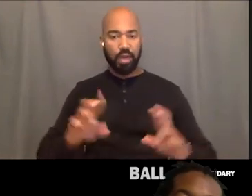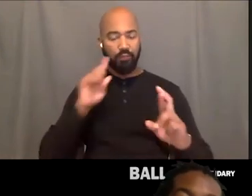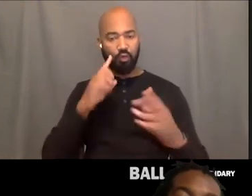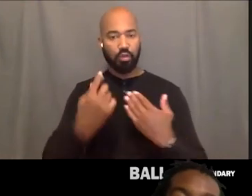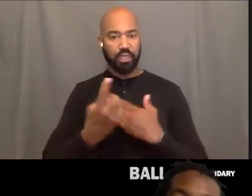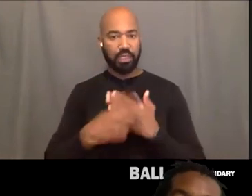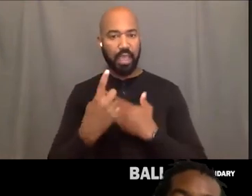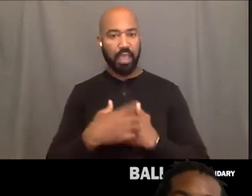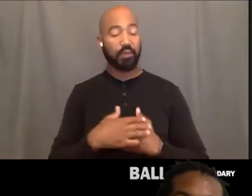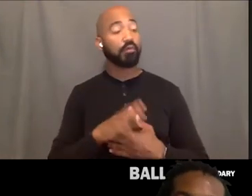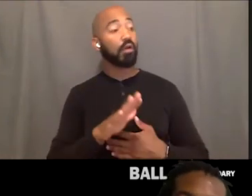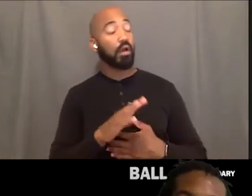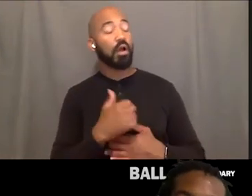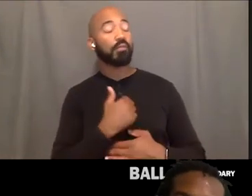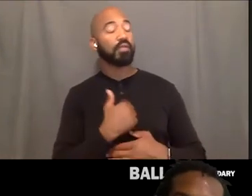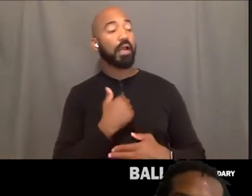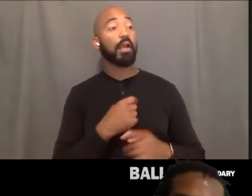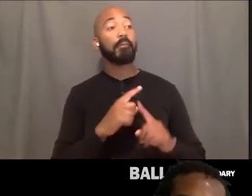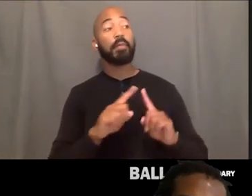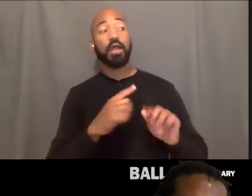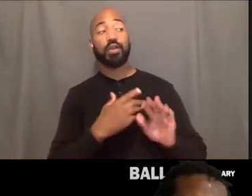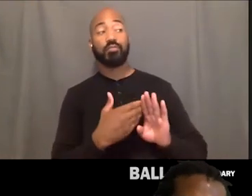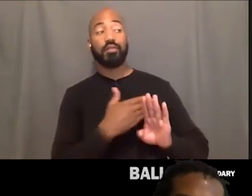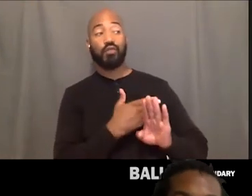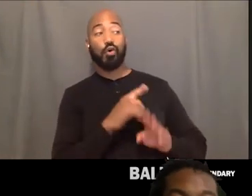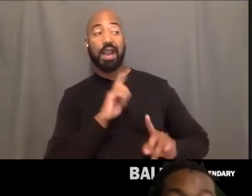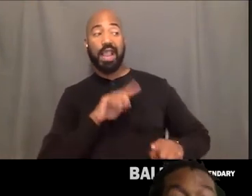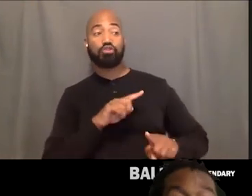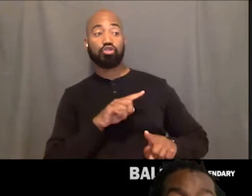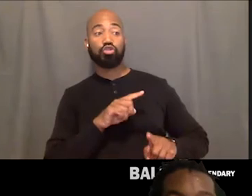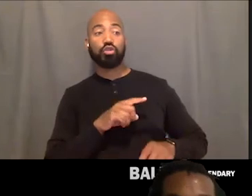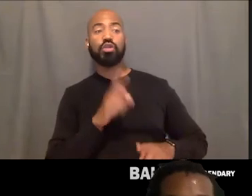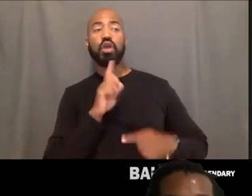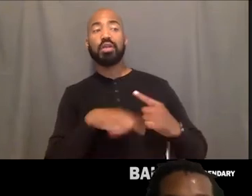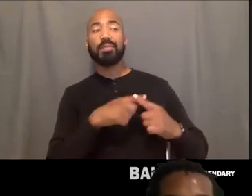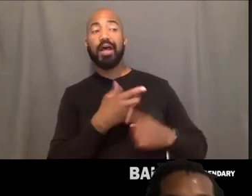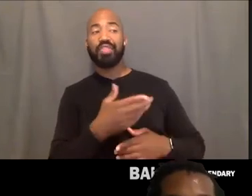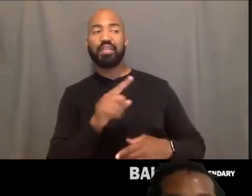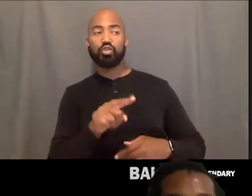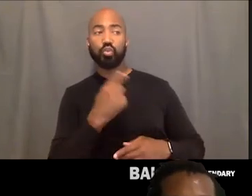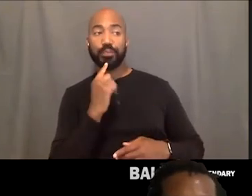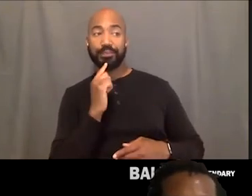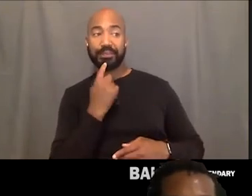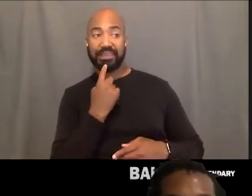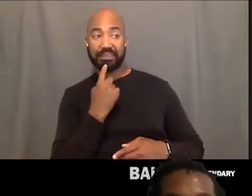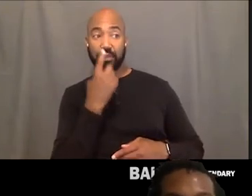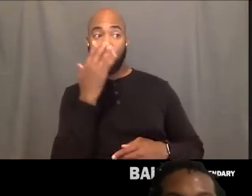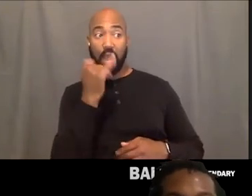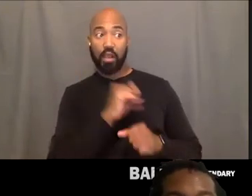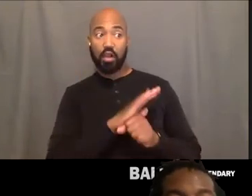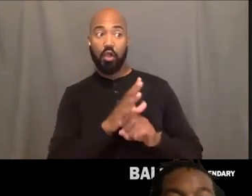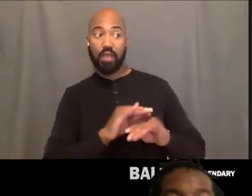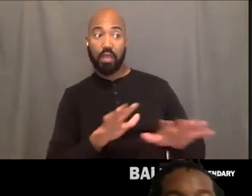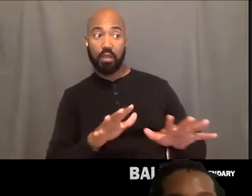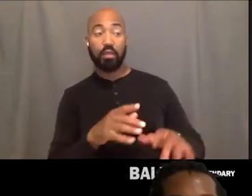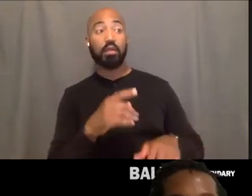but I wanted to continue off of your last answer. When you talked about the things you miss because of Covid. So you talked about like having dinner